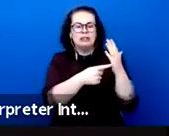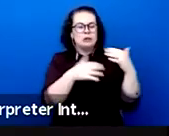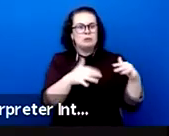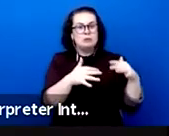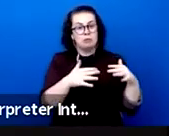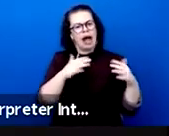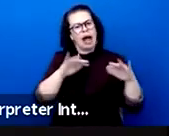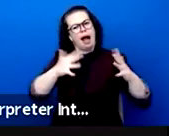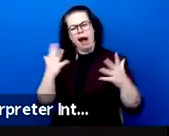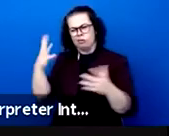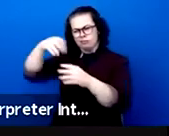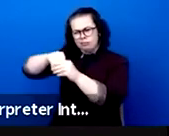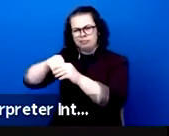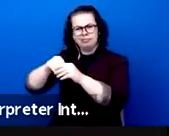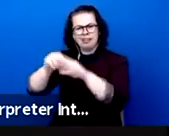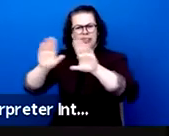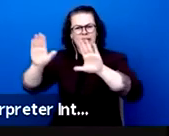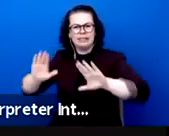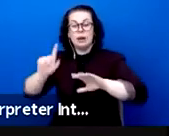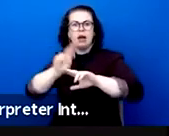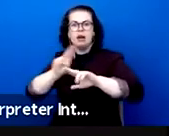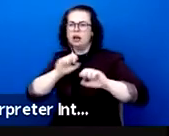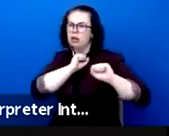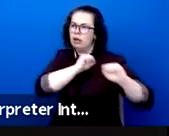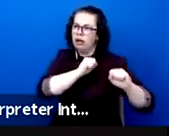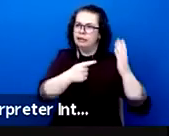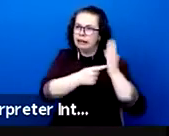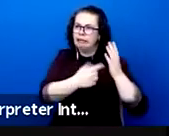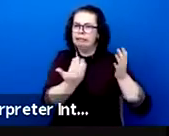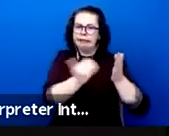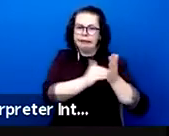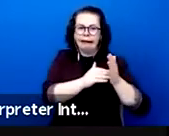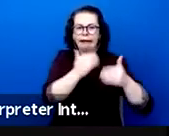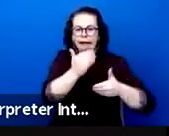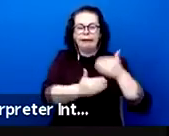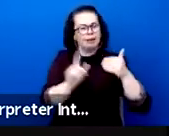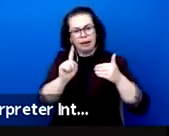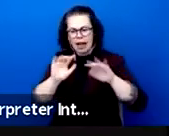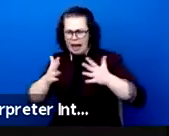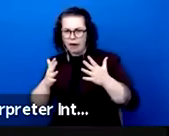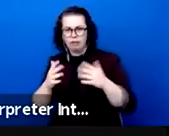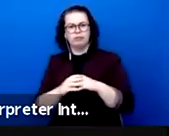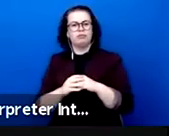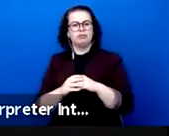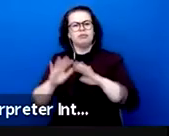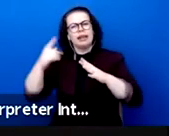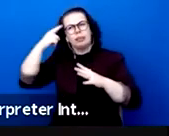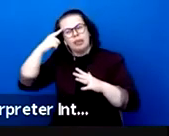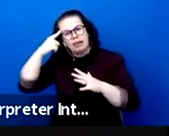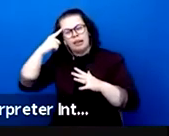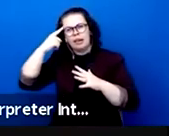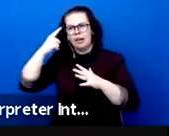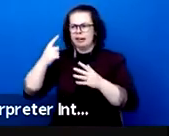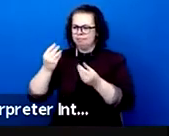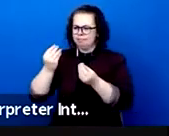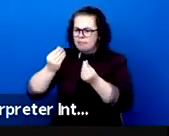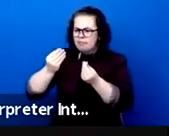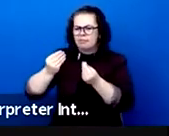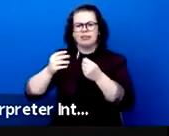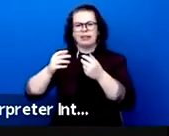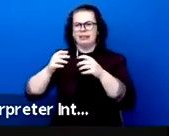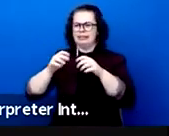to rethink its functioning in order to reduce its ecological footprints but above all, to survive